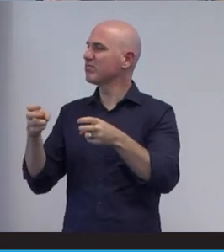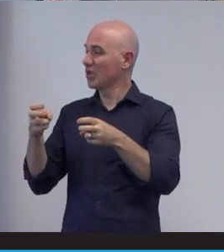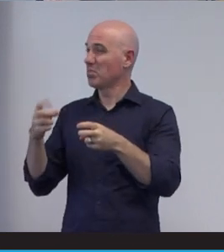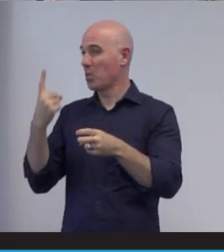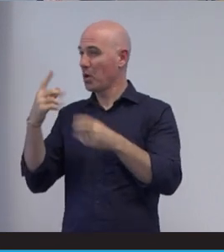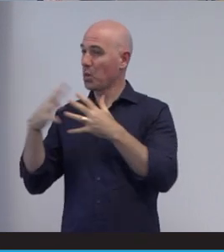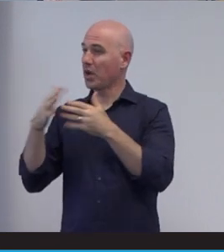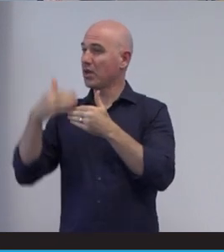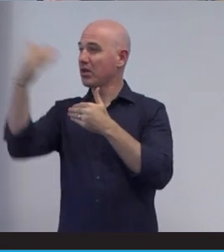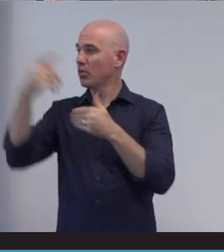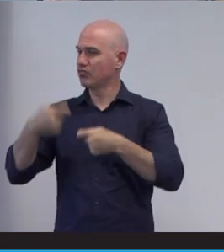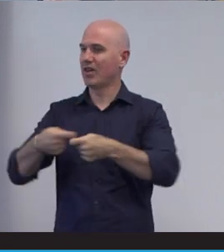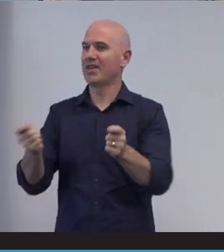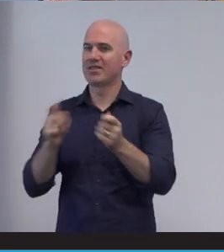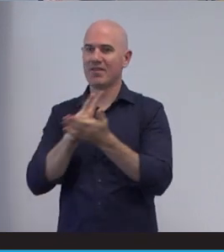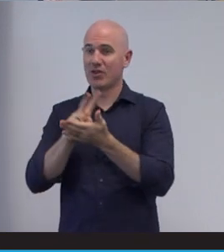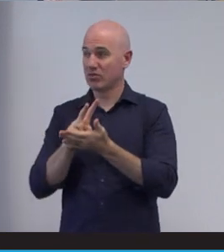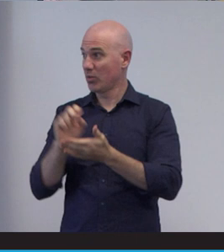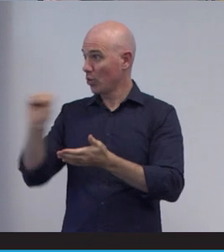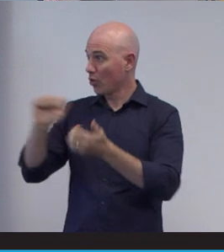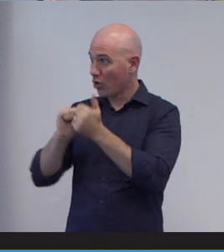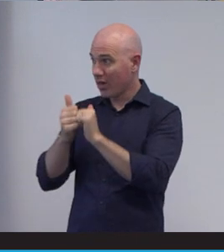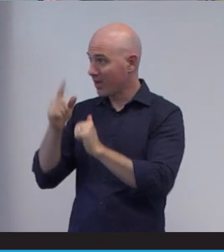So if you have colleagues that couldn't make it today, you'll be able to share that link